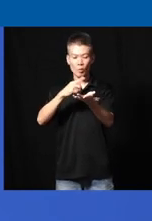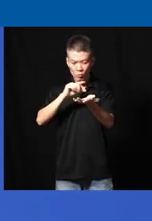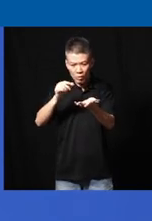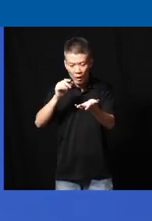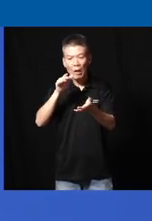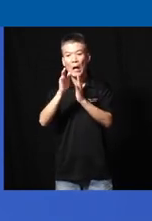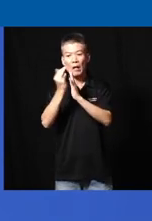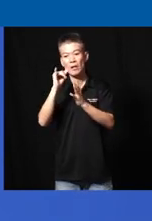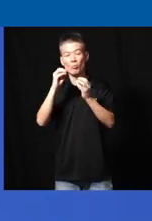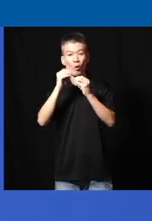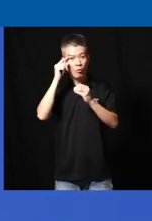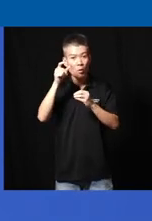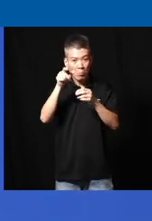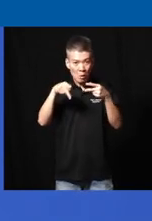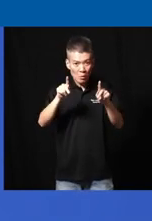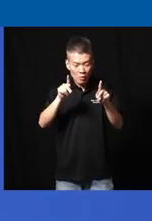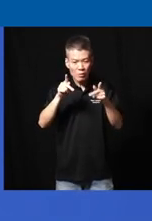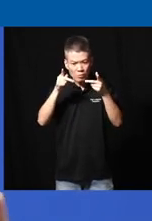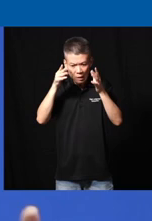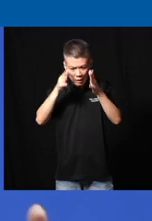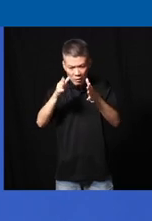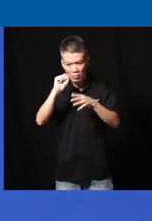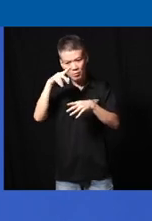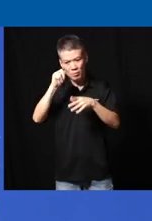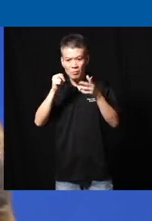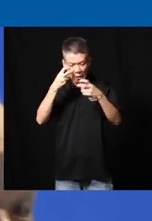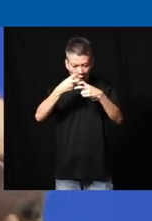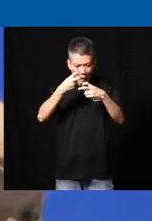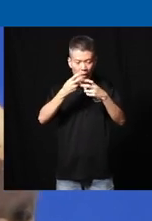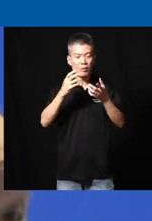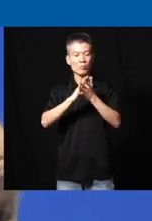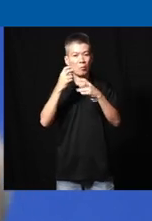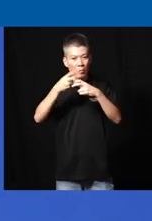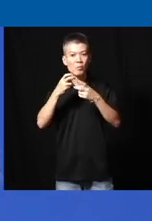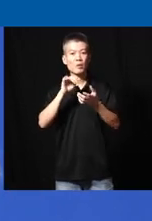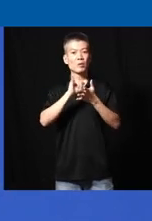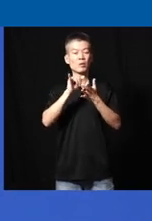have to ask anymore for permission attention span become harder and harder this is especially show